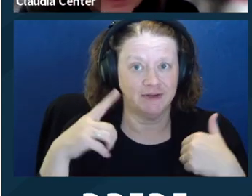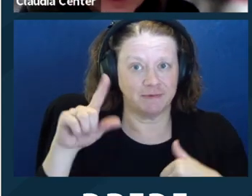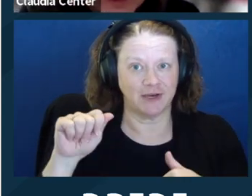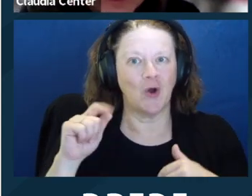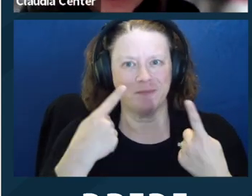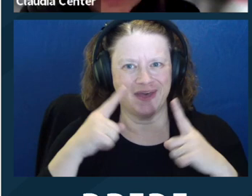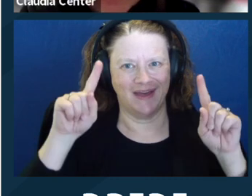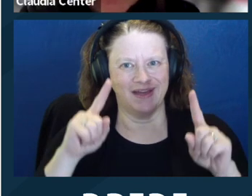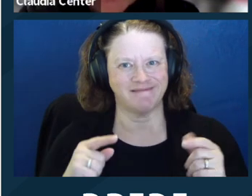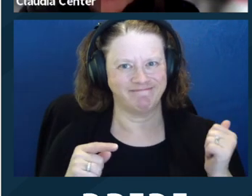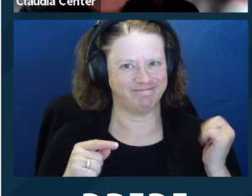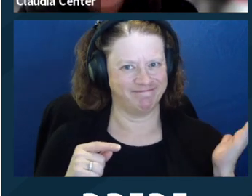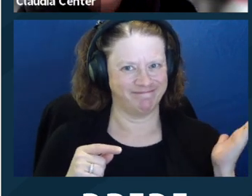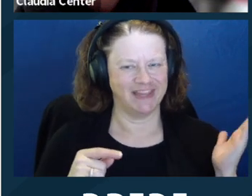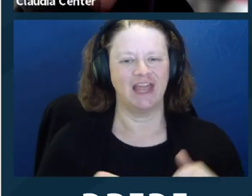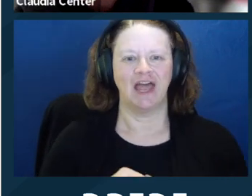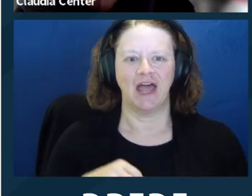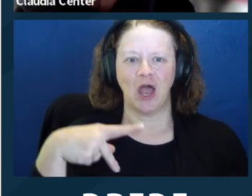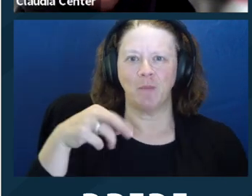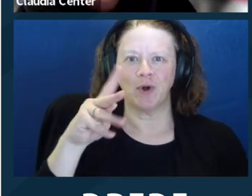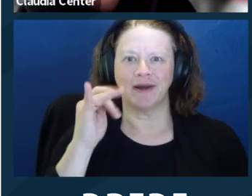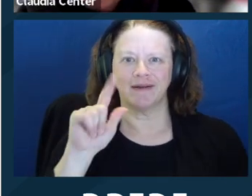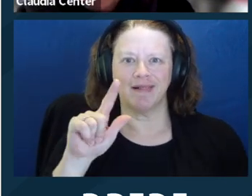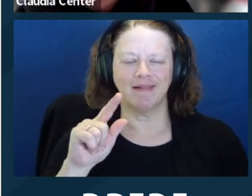people with disabilities. Oh, here we go. "Practical Guidance and Ethics